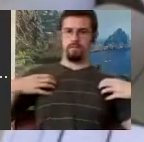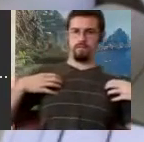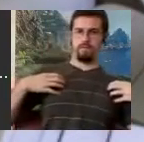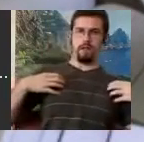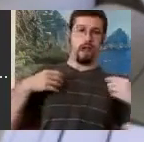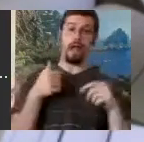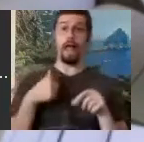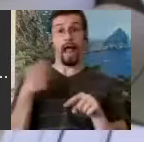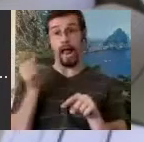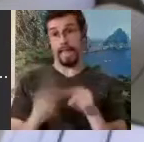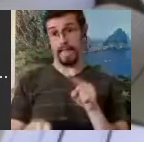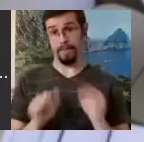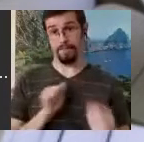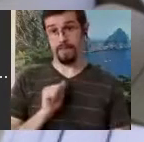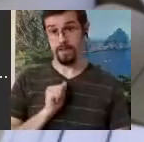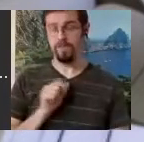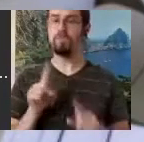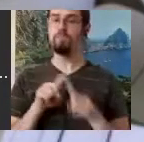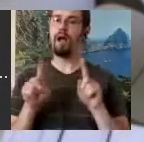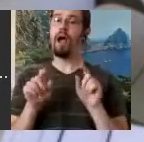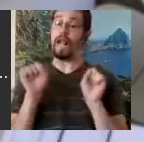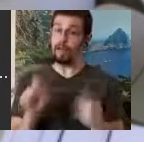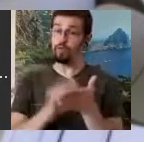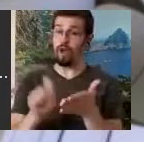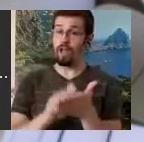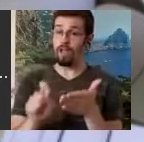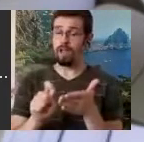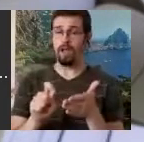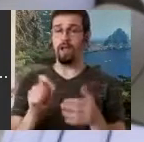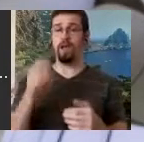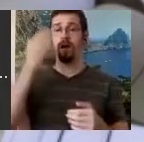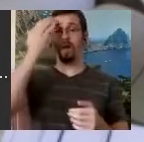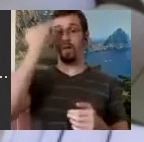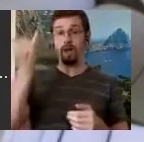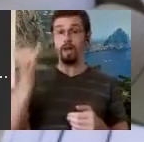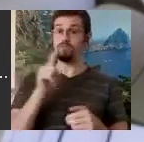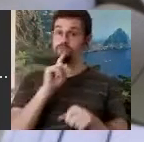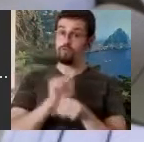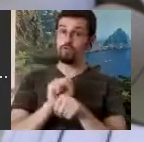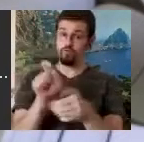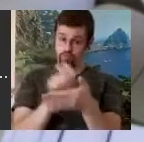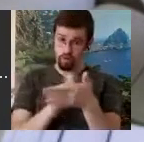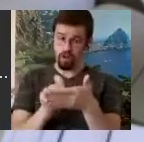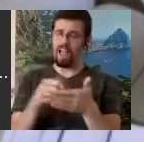because we really did write classic pantomime. We had thick pages and later